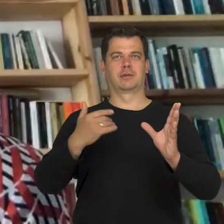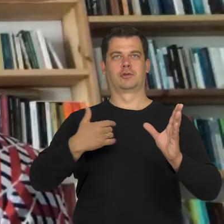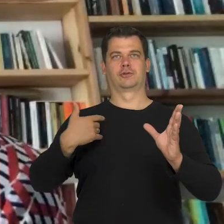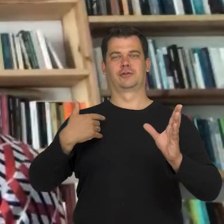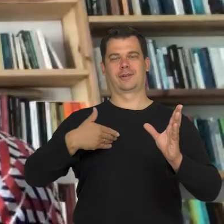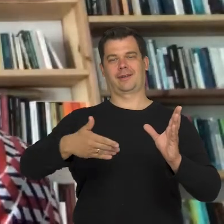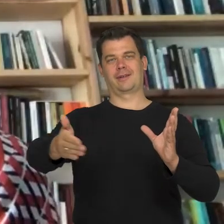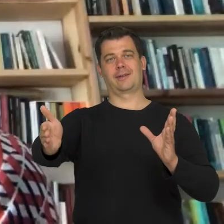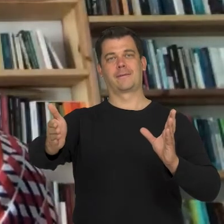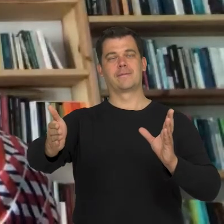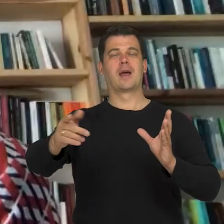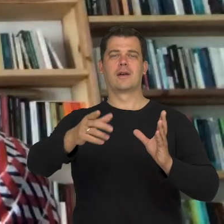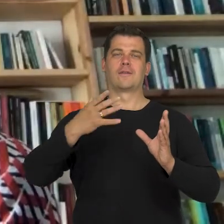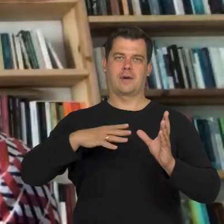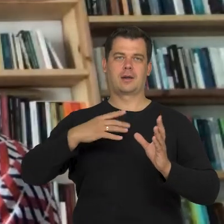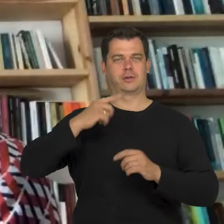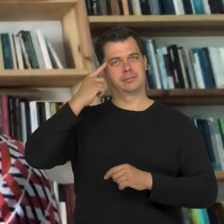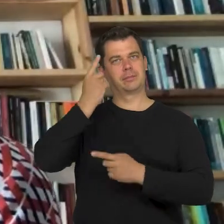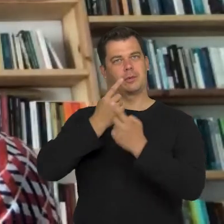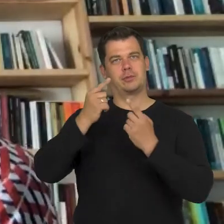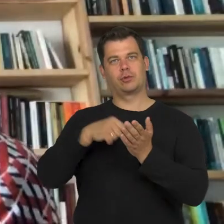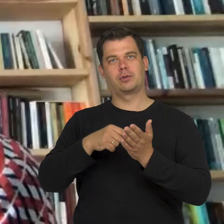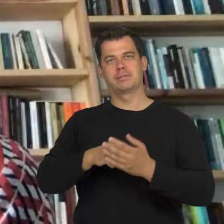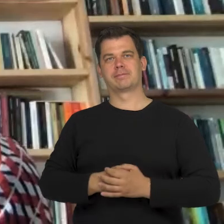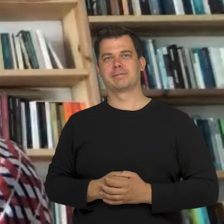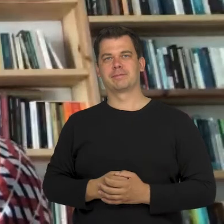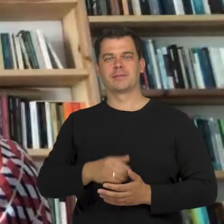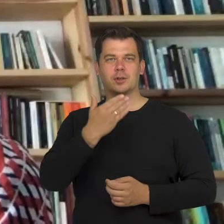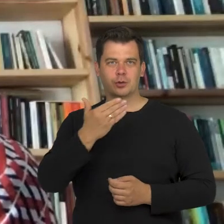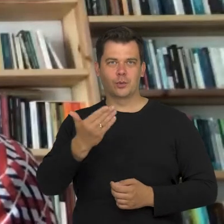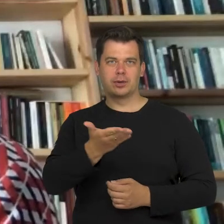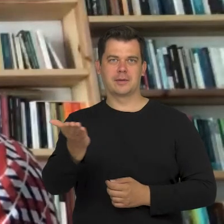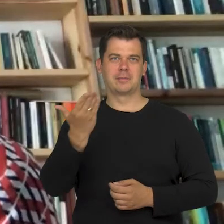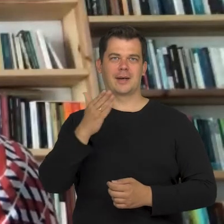But it's good to keep it in the back of your mind. Thank you very much.